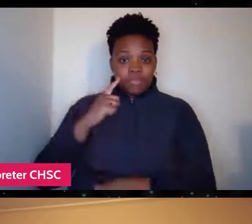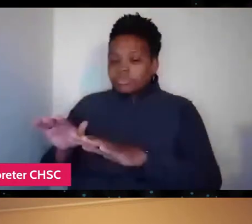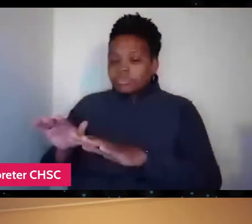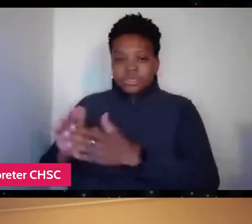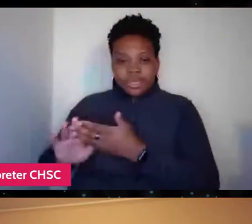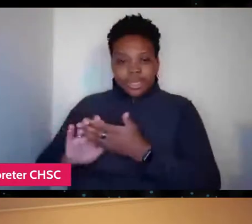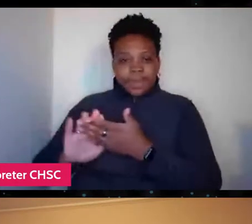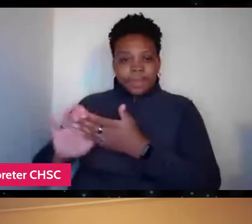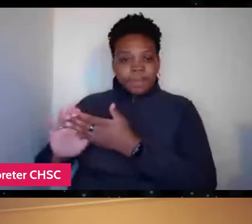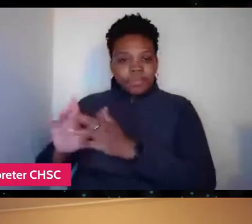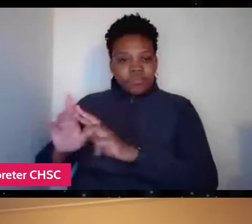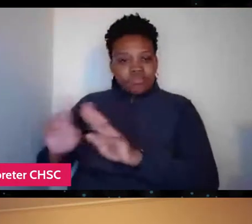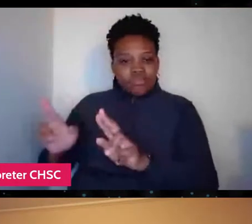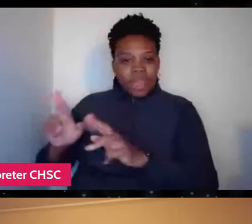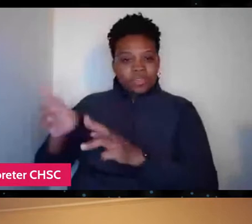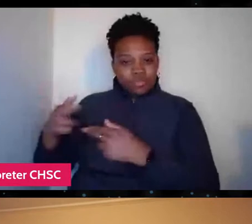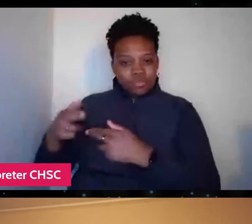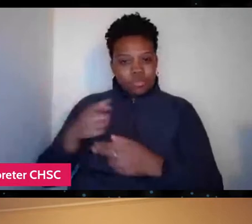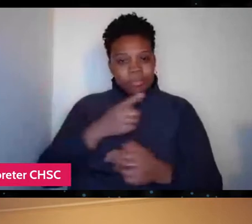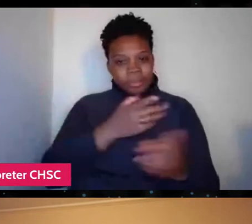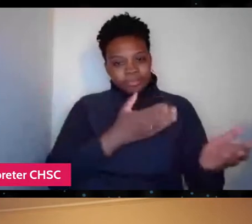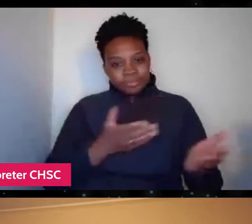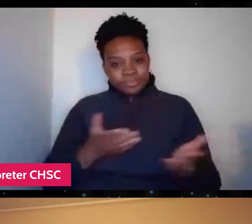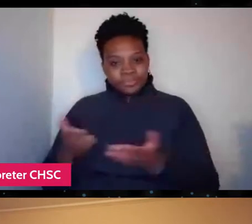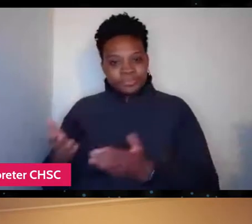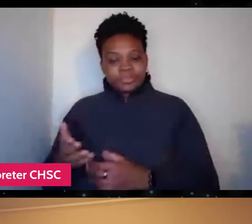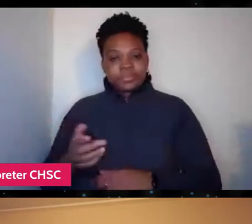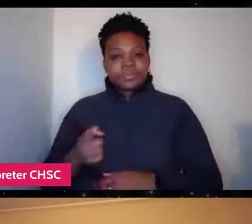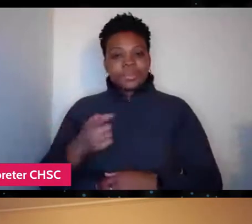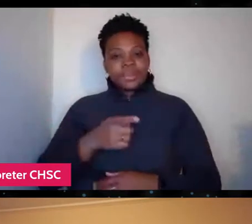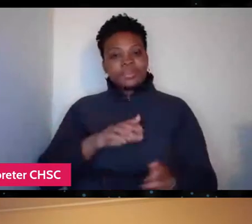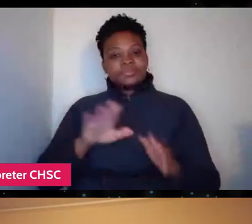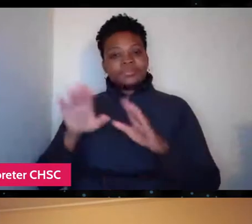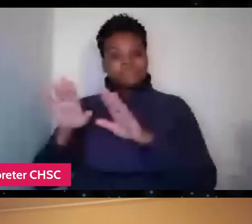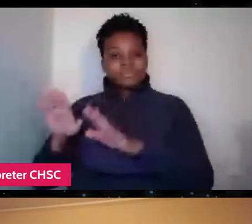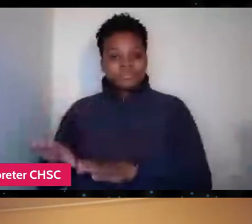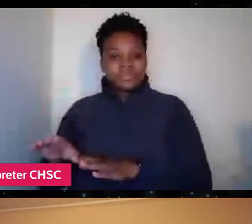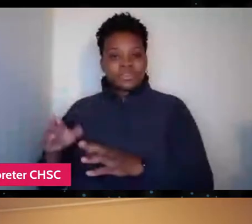and he settles in and after, by 45 minutes,